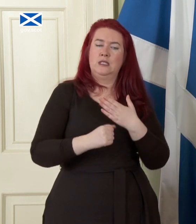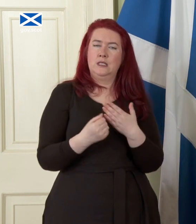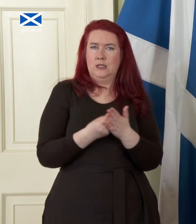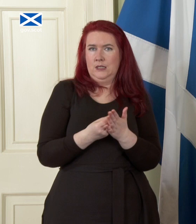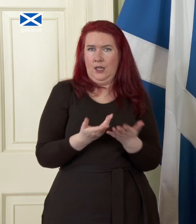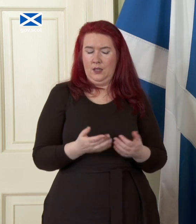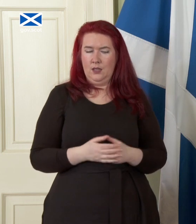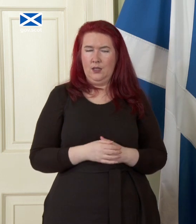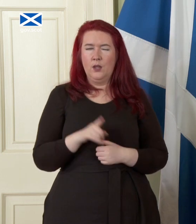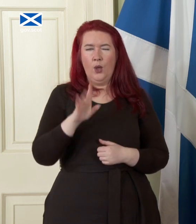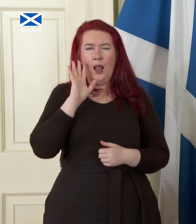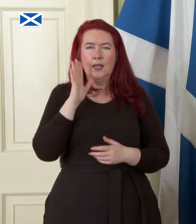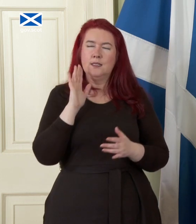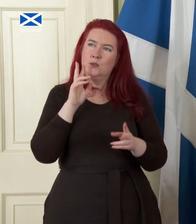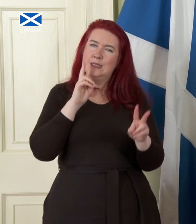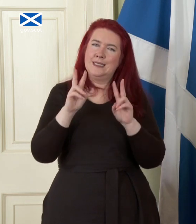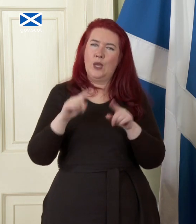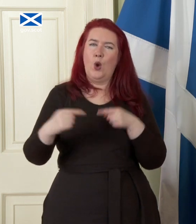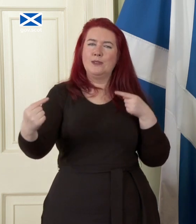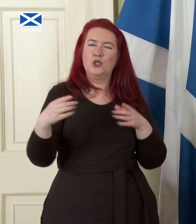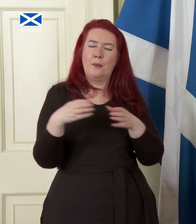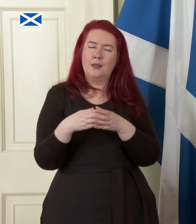listen sometimes to people in the opposition they would have you believe that Scotland is